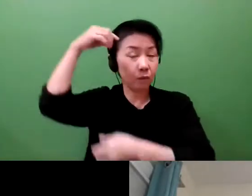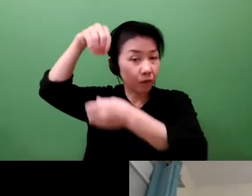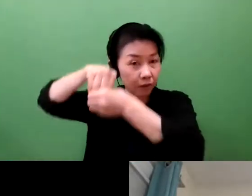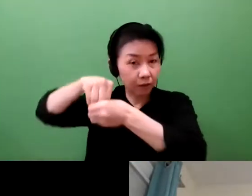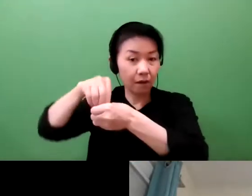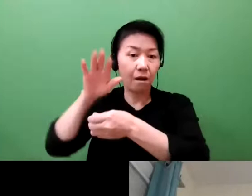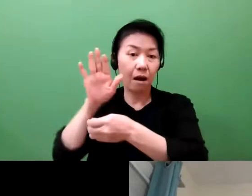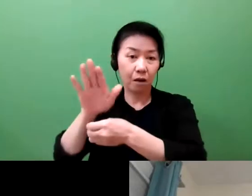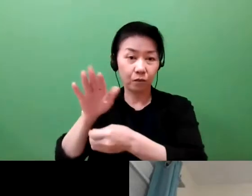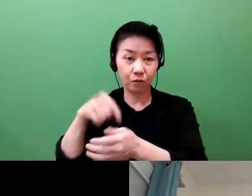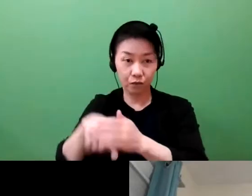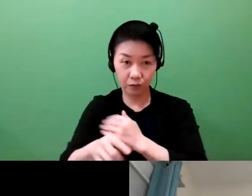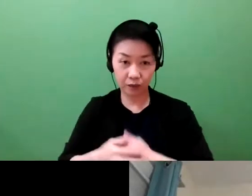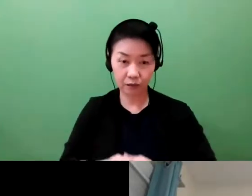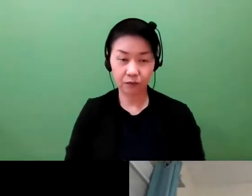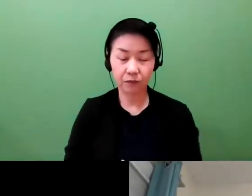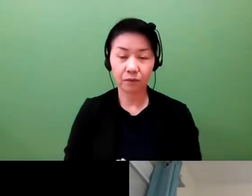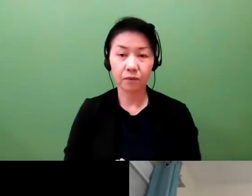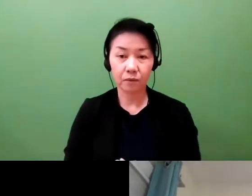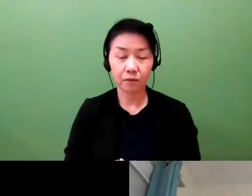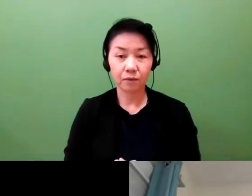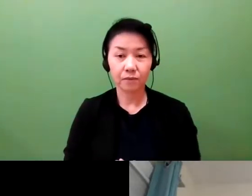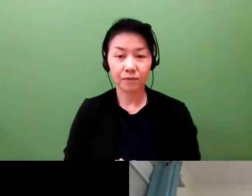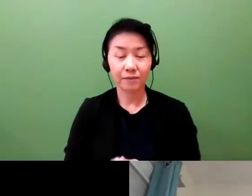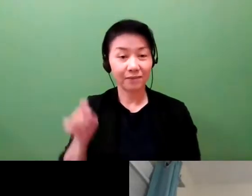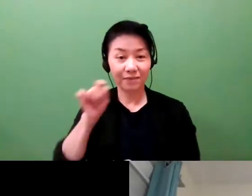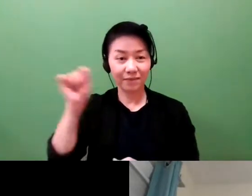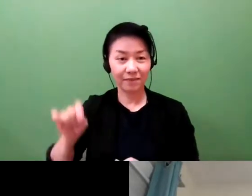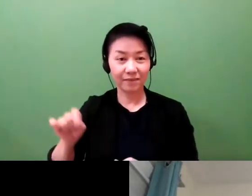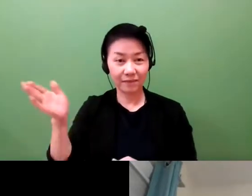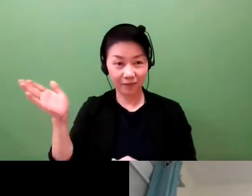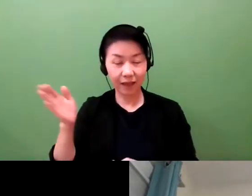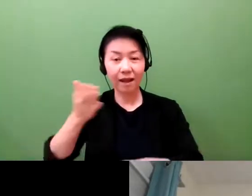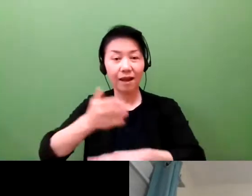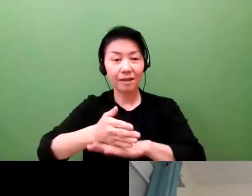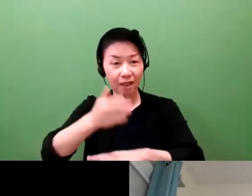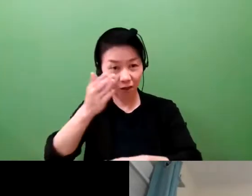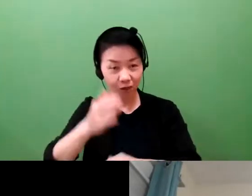I think the key question then is how to do that.